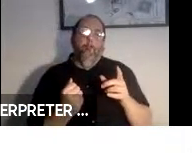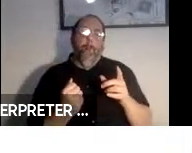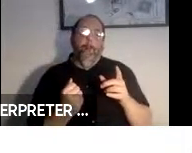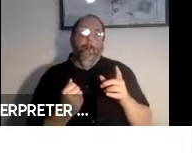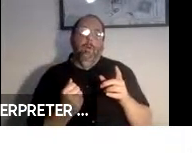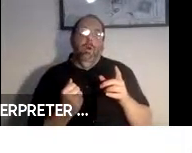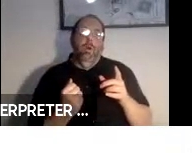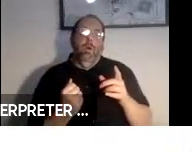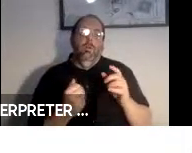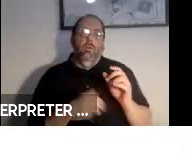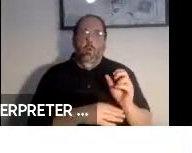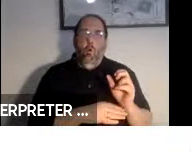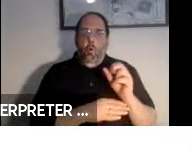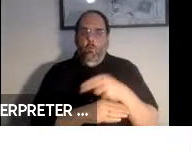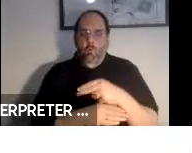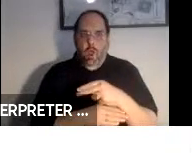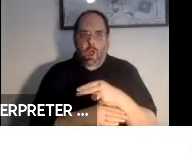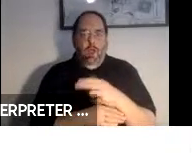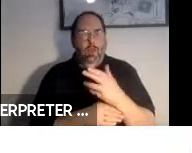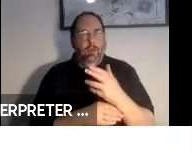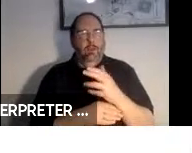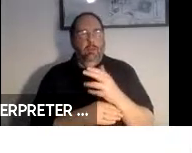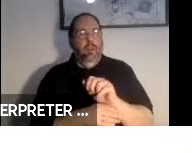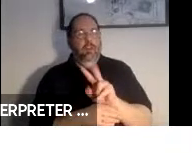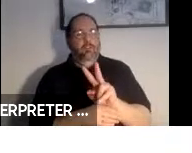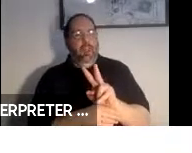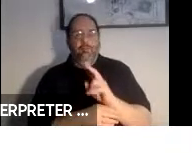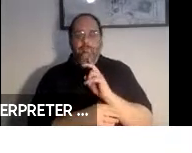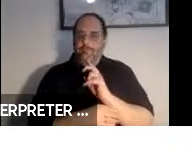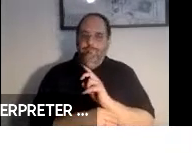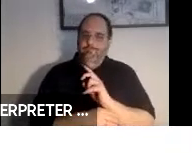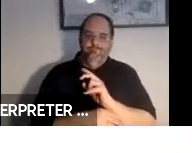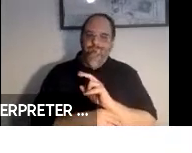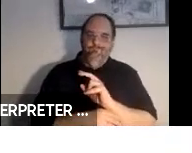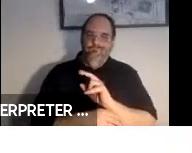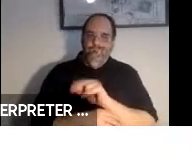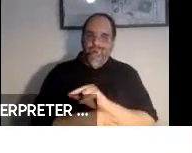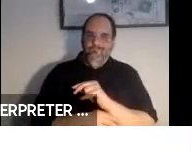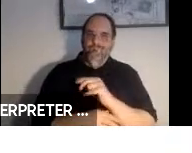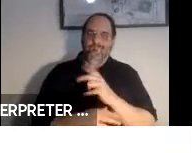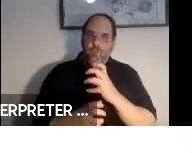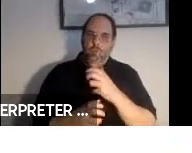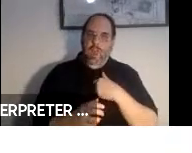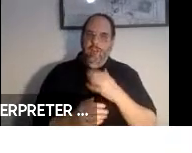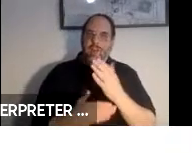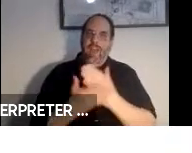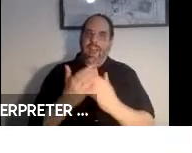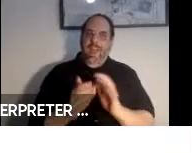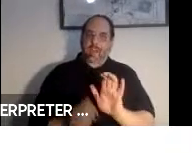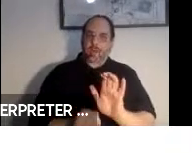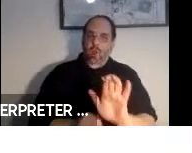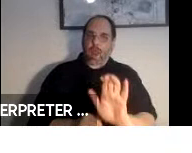override autonomous vehicles to be able to have a hand brake because you can't use your legs.